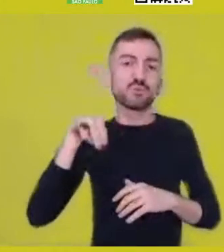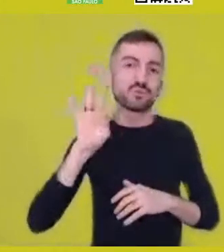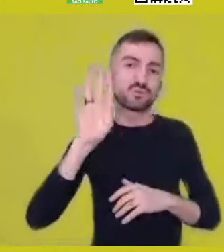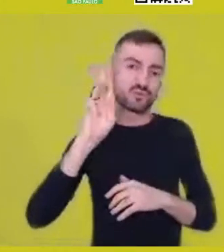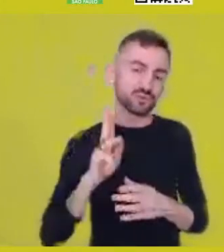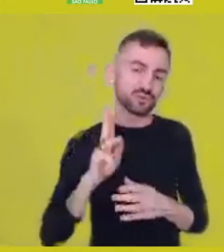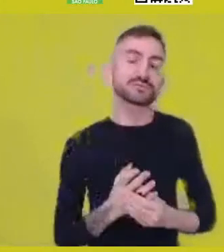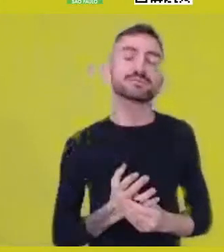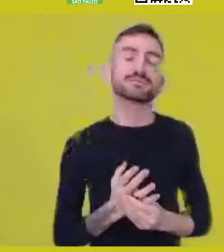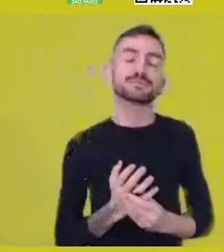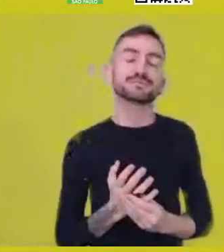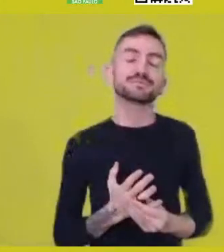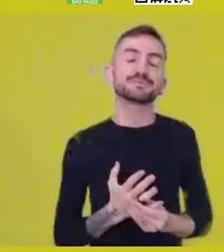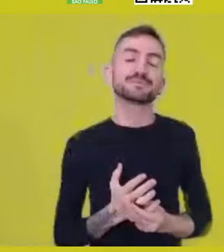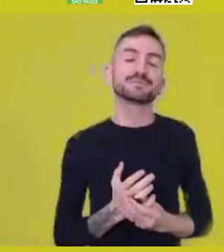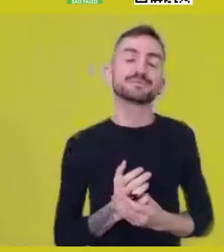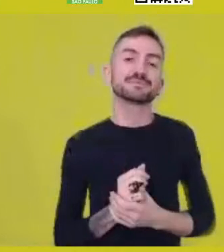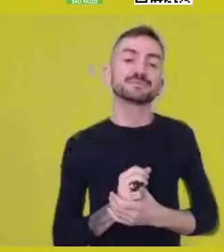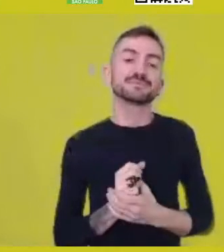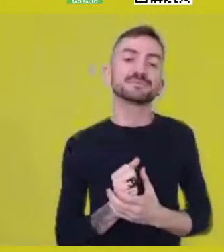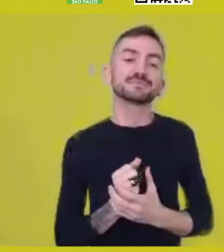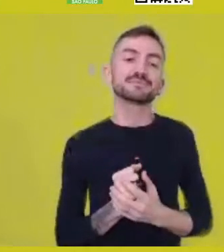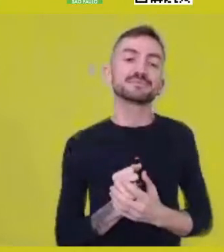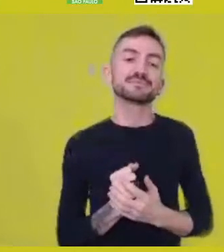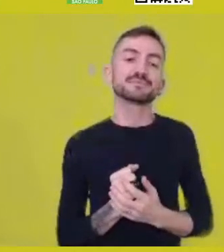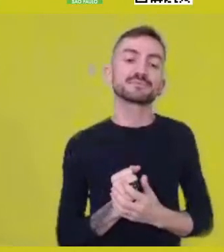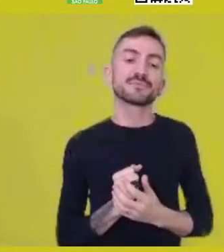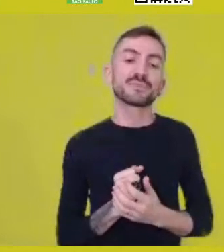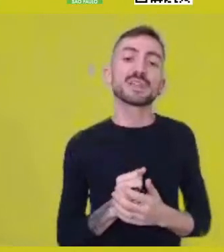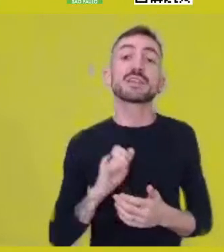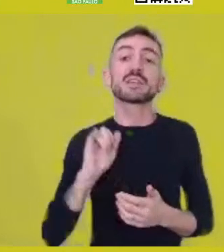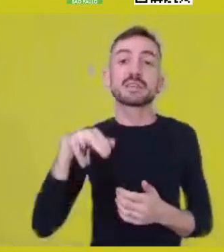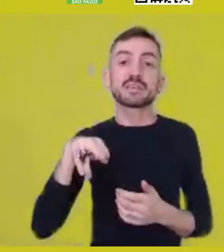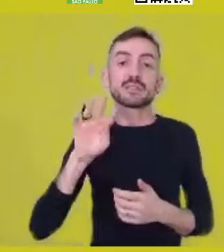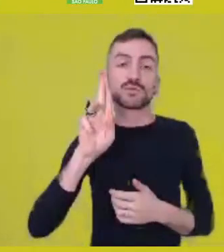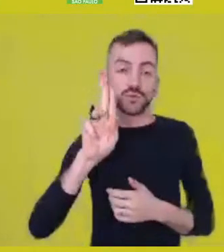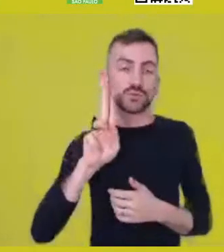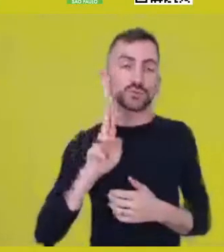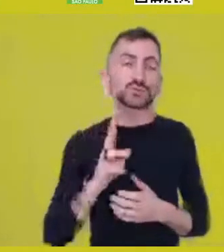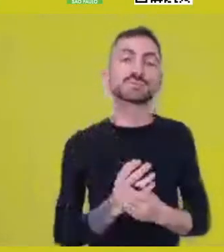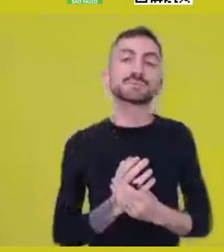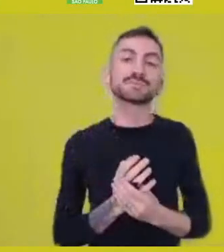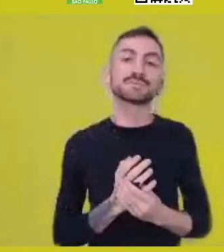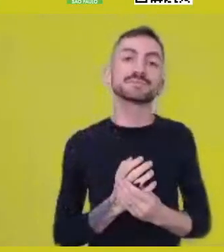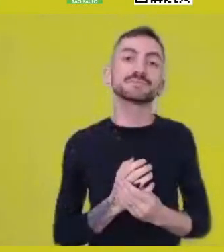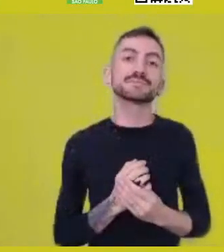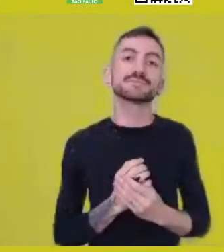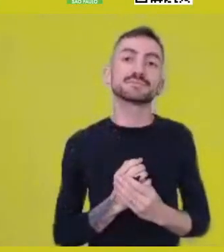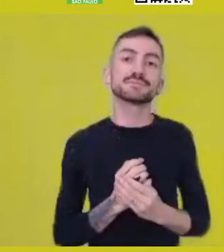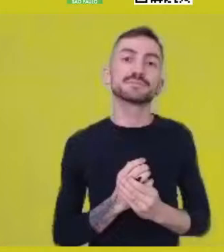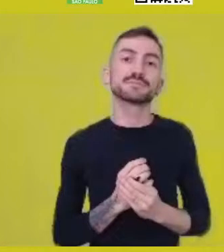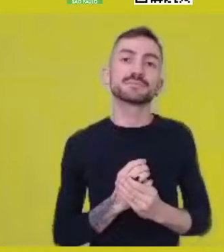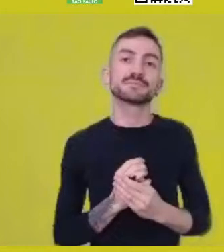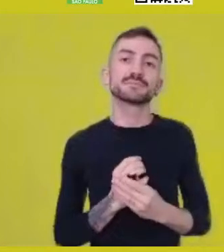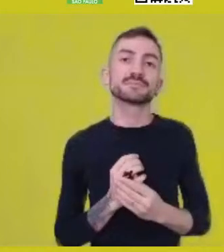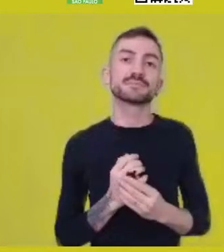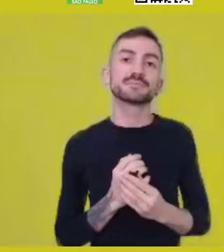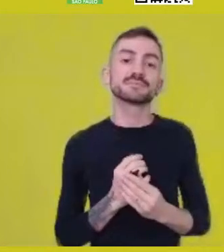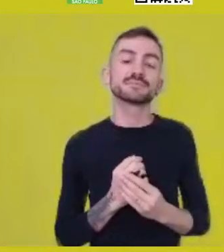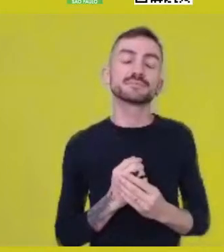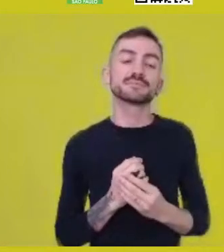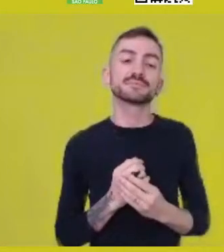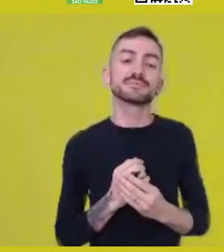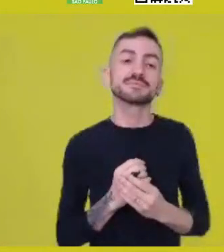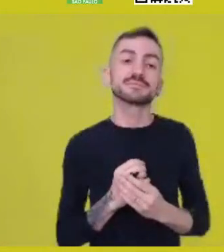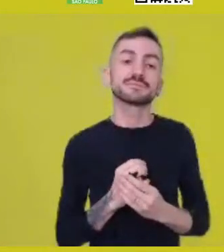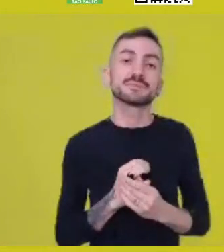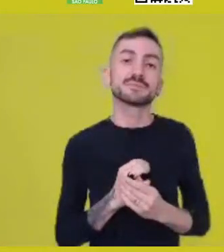this -ntu which he delves into in such a way